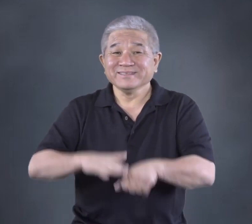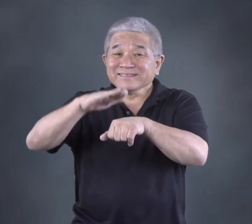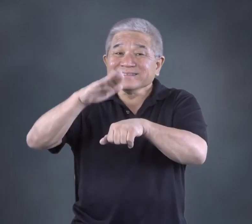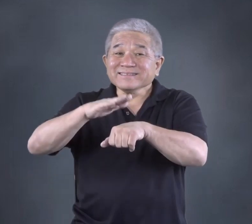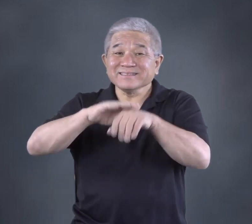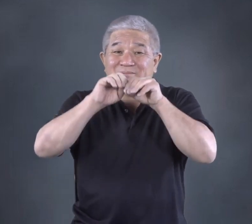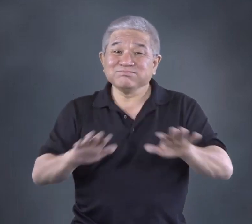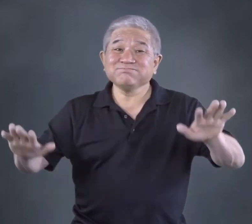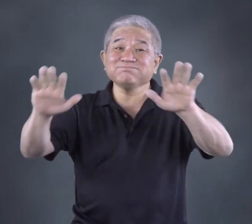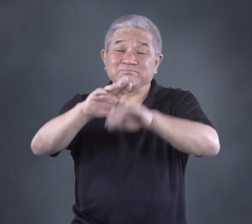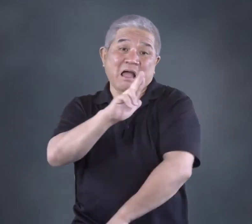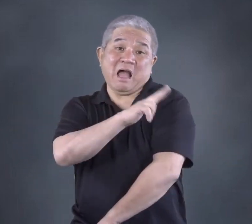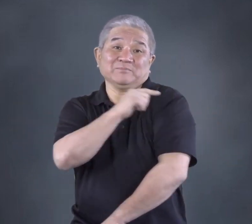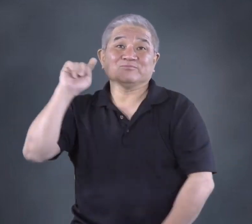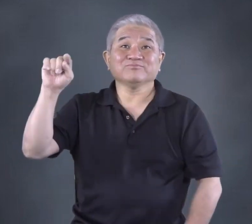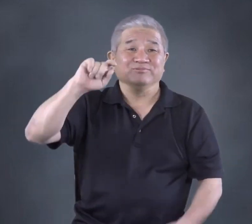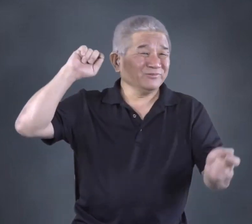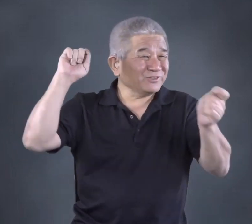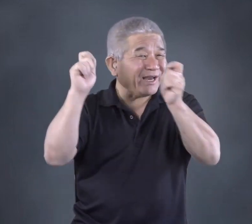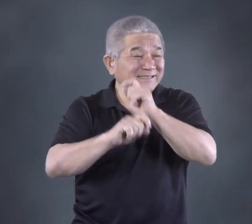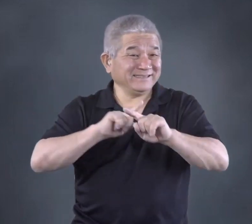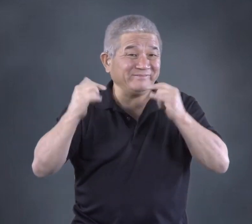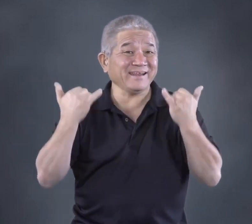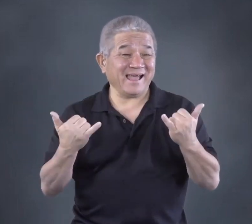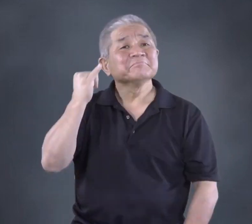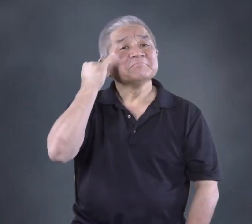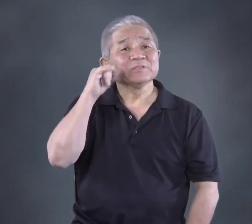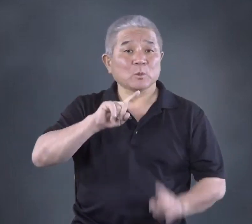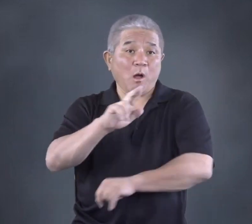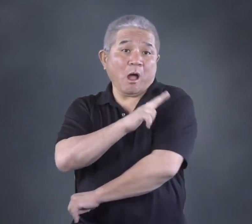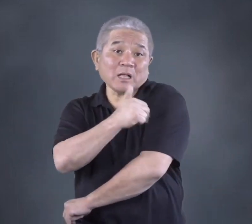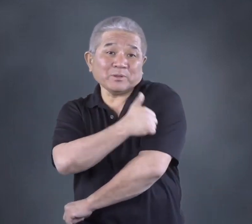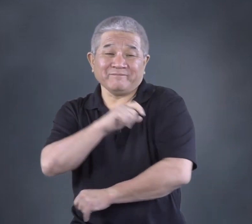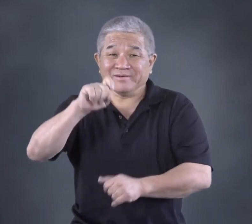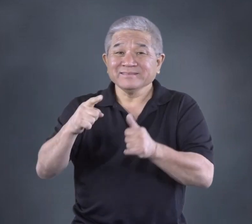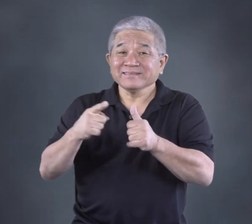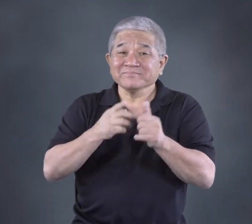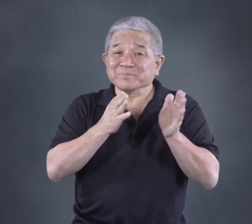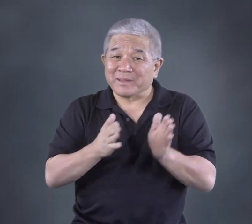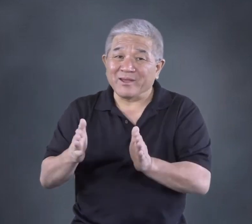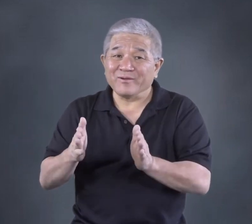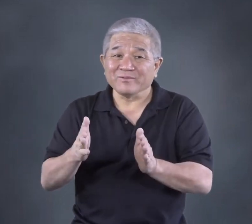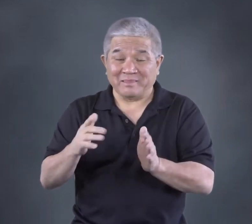Because of the pandemic, hospitals are changing and will be different now. If you need to go to the hospital, you need to be prepared.